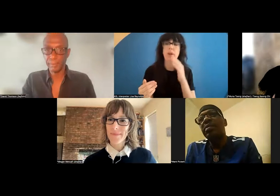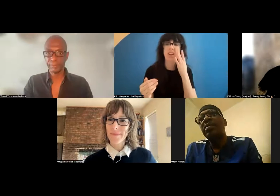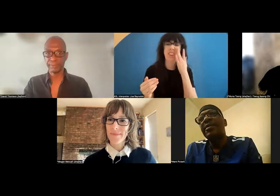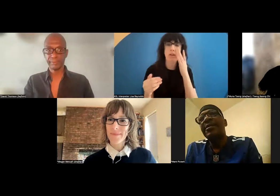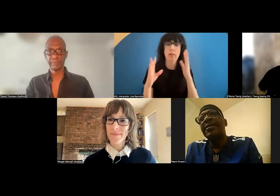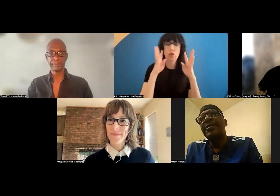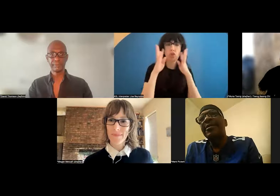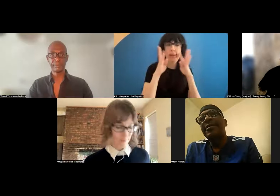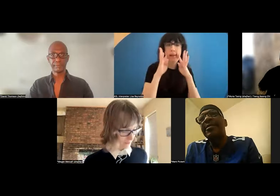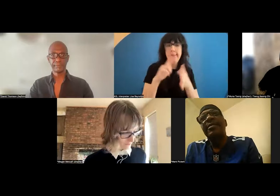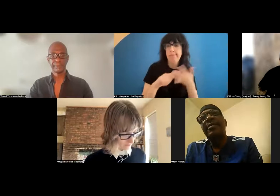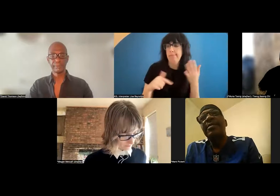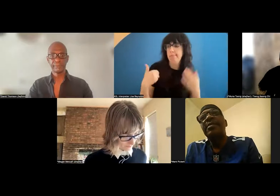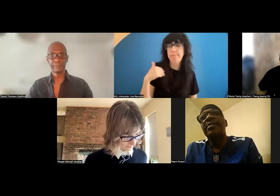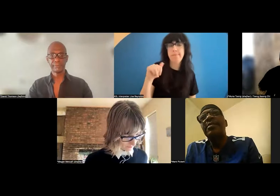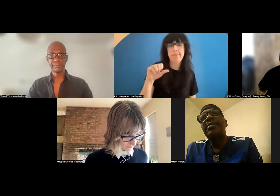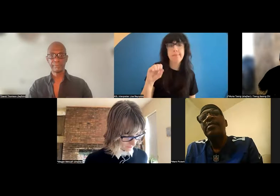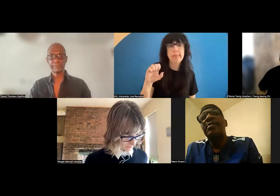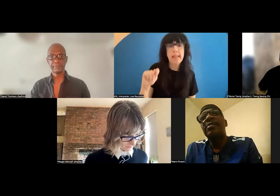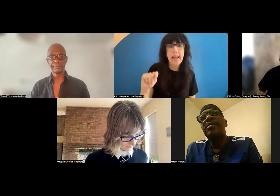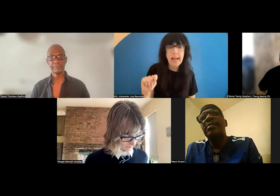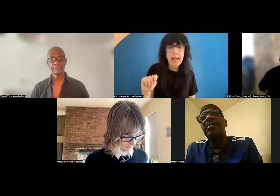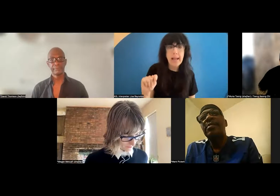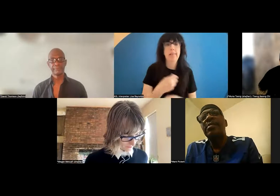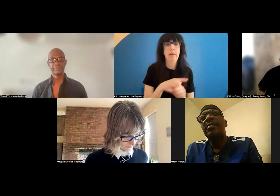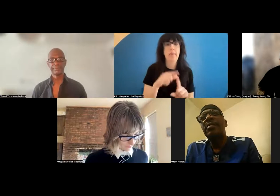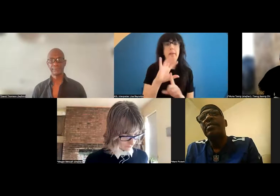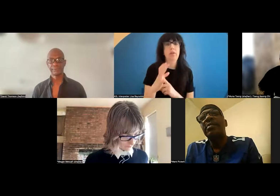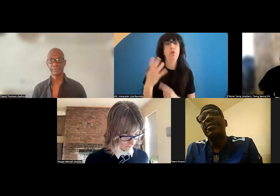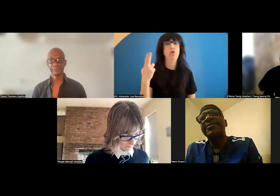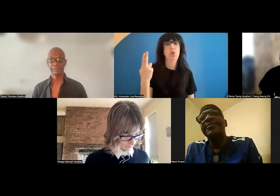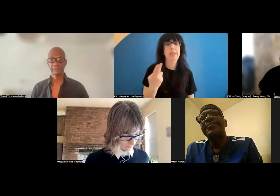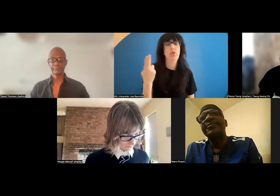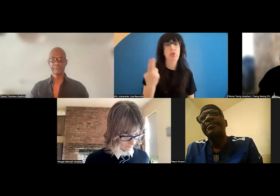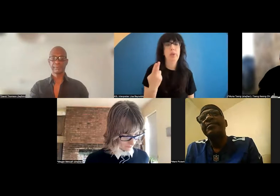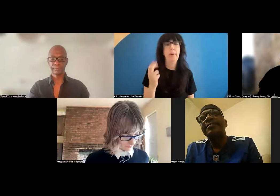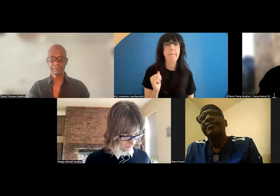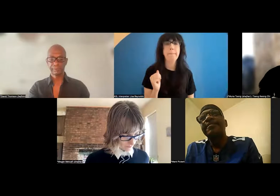is our culture, that makes our cultural history. And this is Dance/NYC, so we're